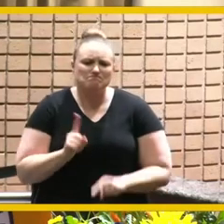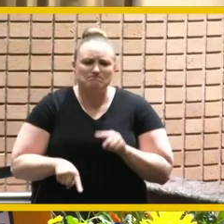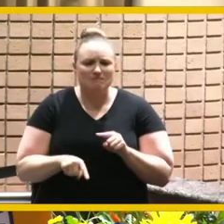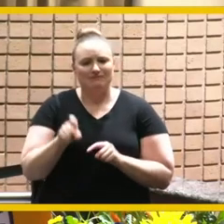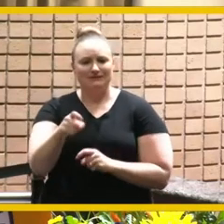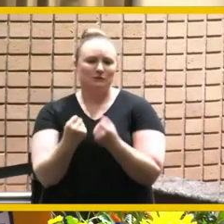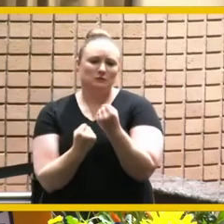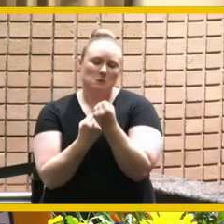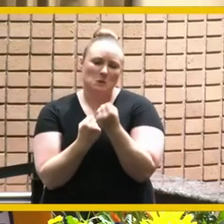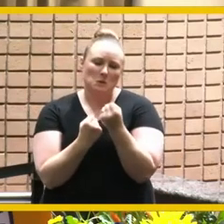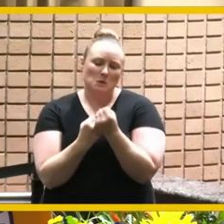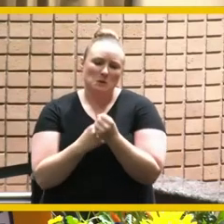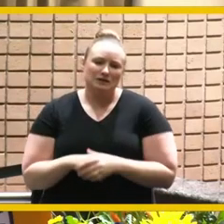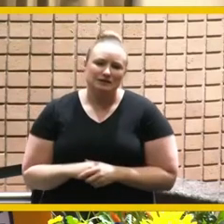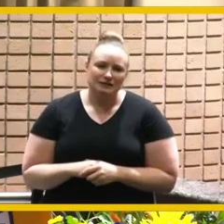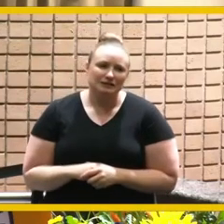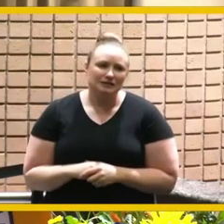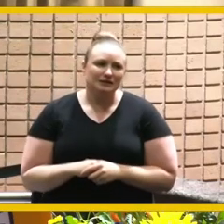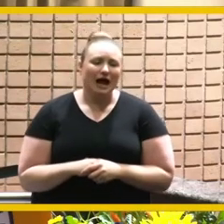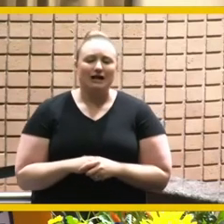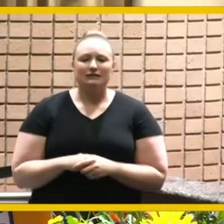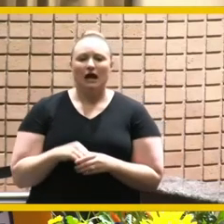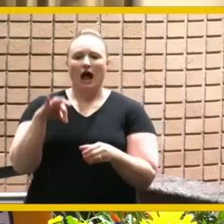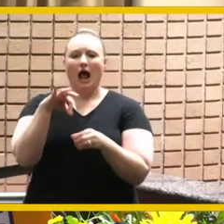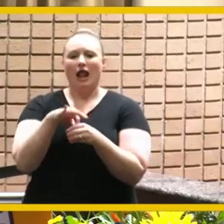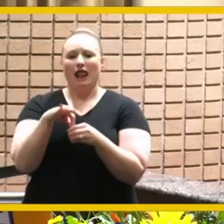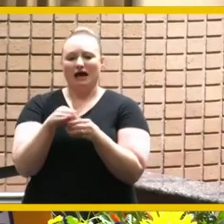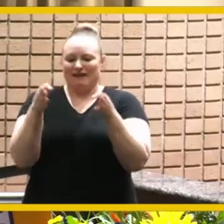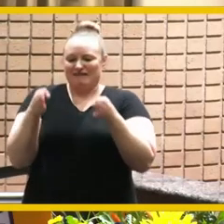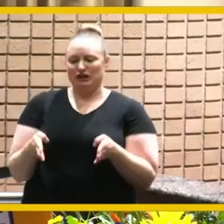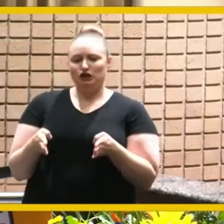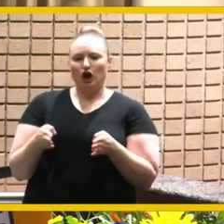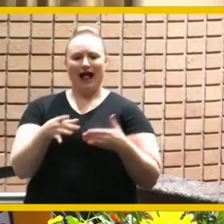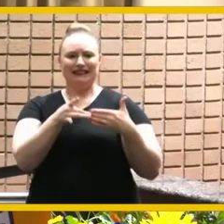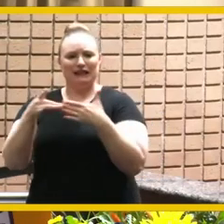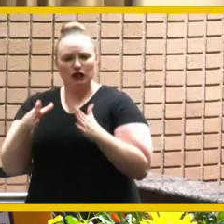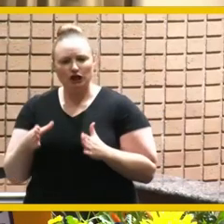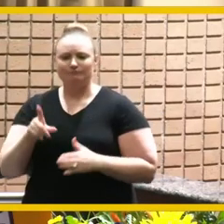as an elected official as a leader and so i've had incredible support from this community